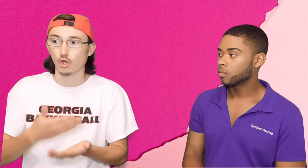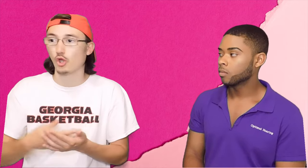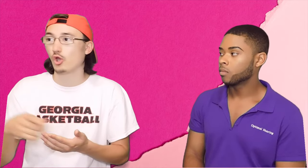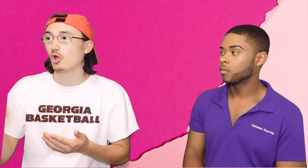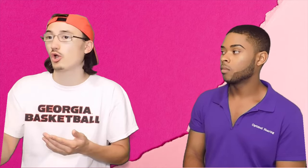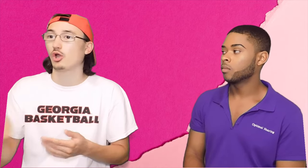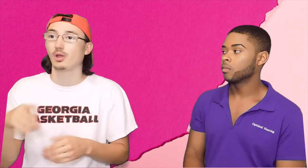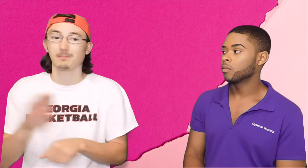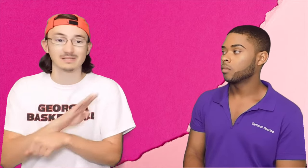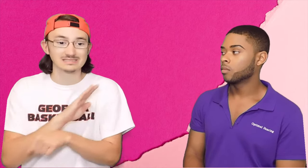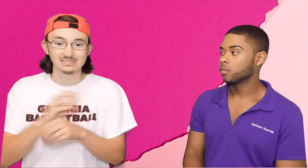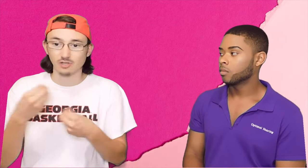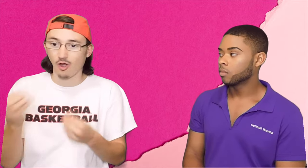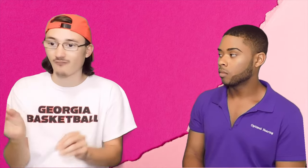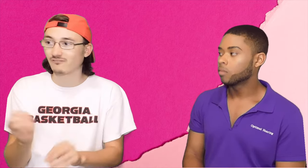..a chef